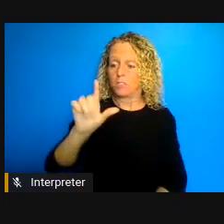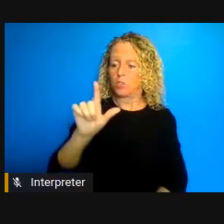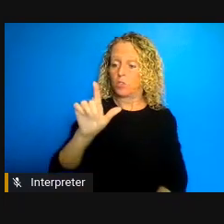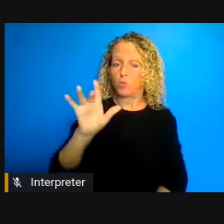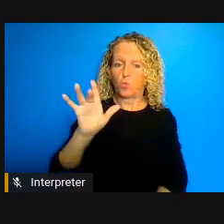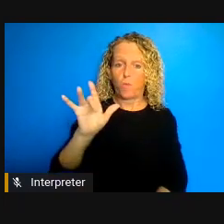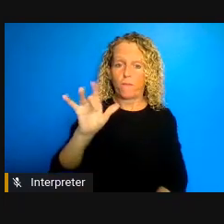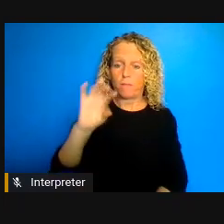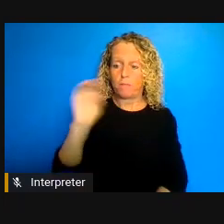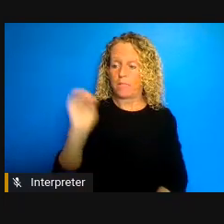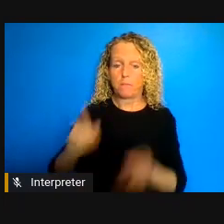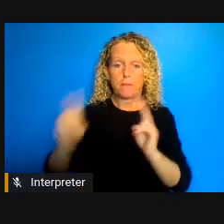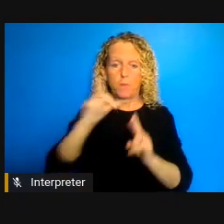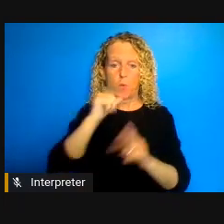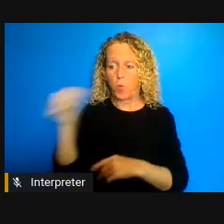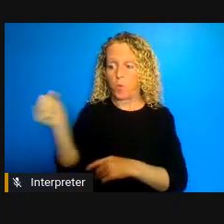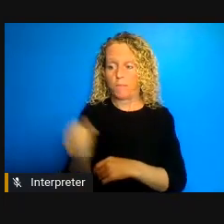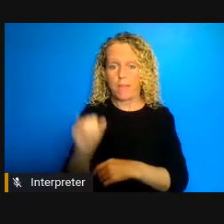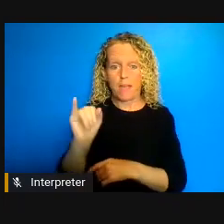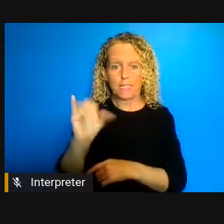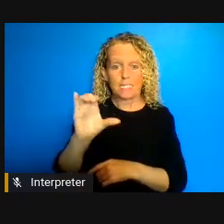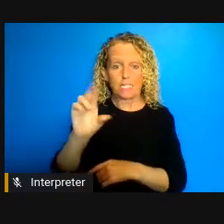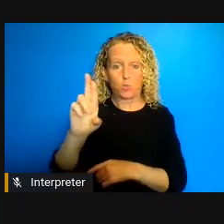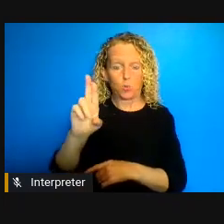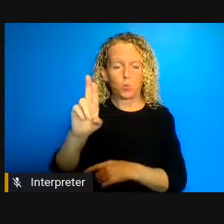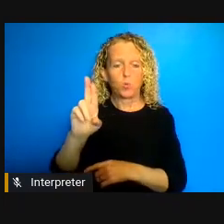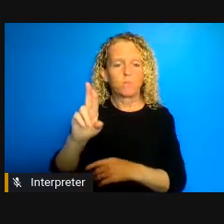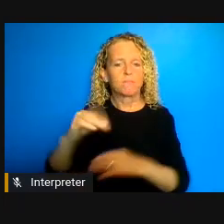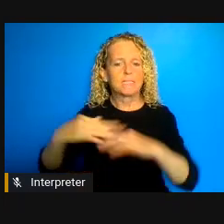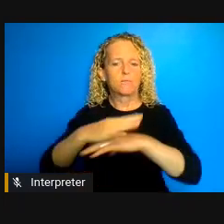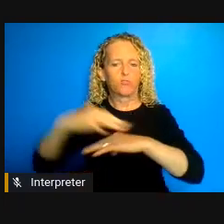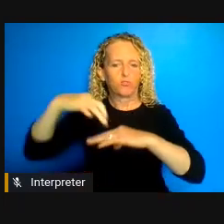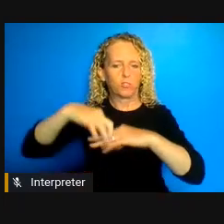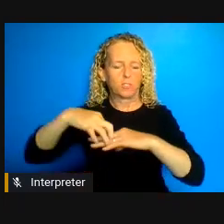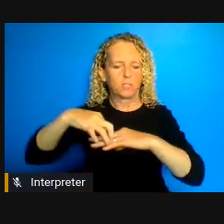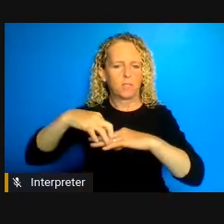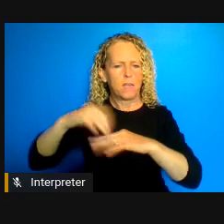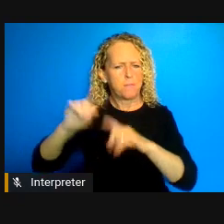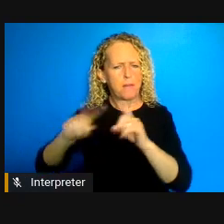despite being 5 percent of the population, 18 percent of the women who